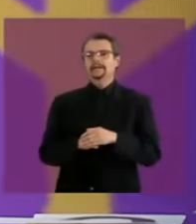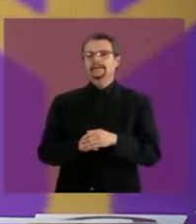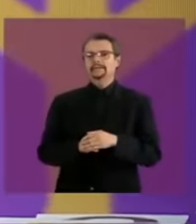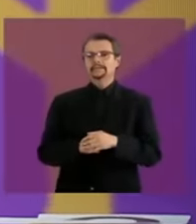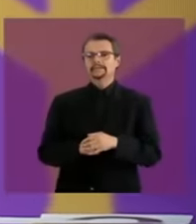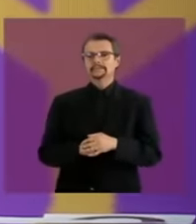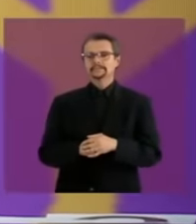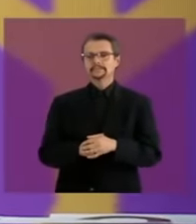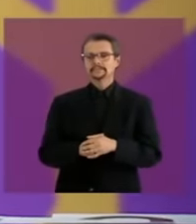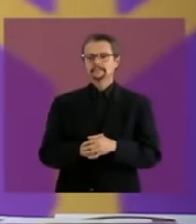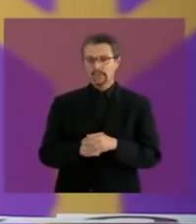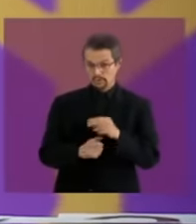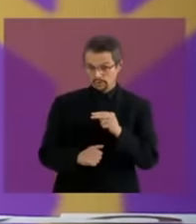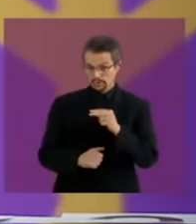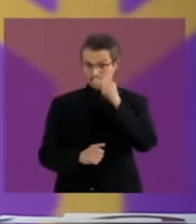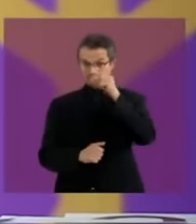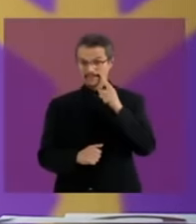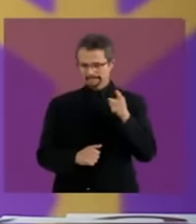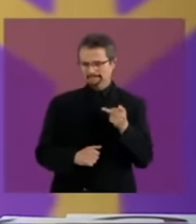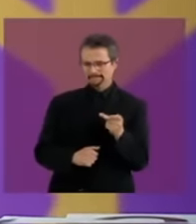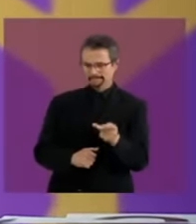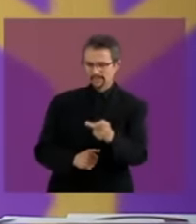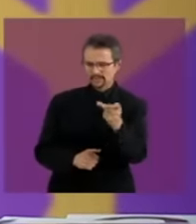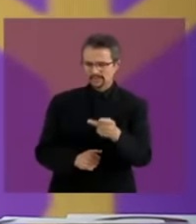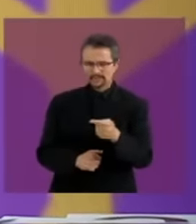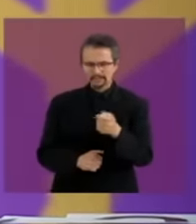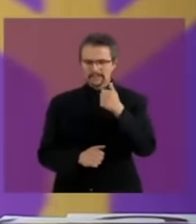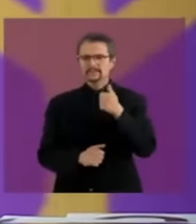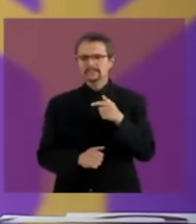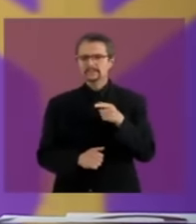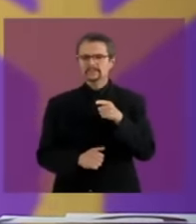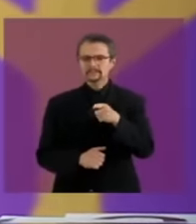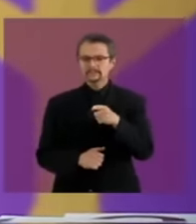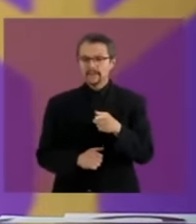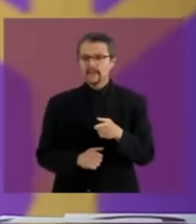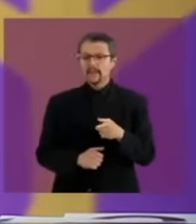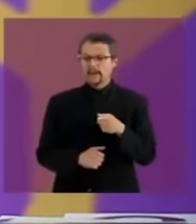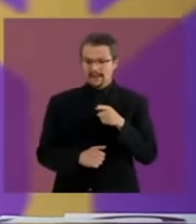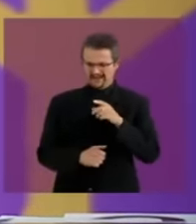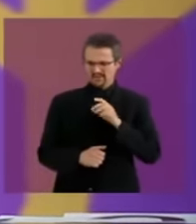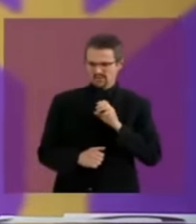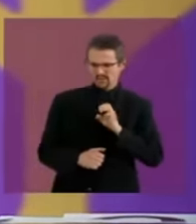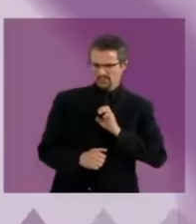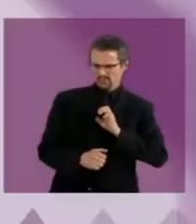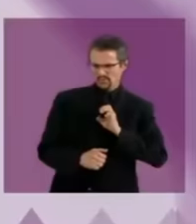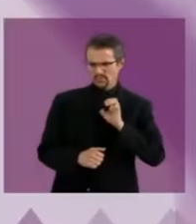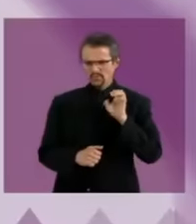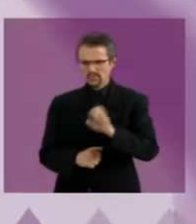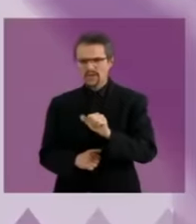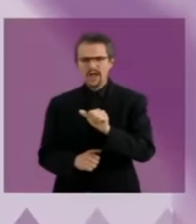North The first the hate murders of the transgender community are a problem at the